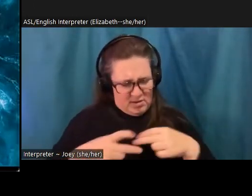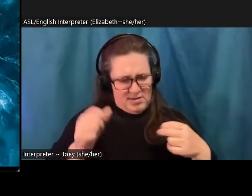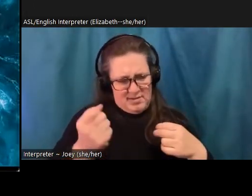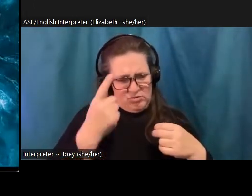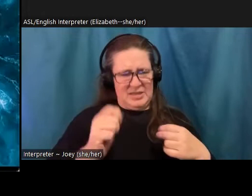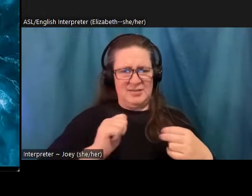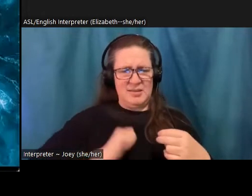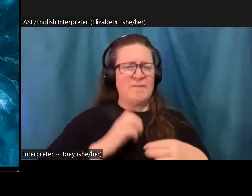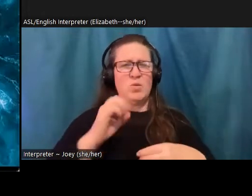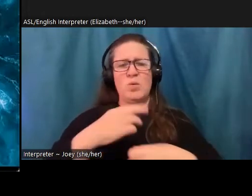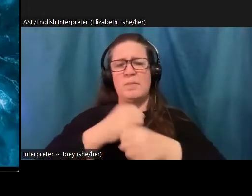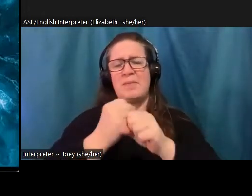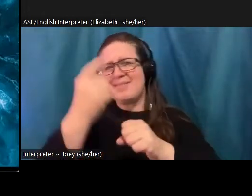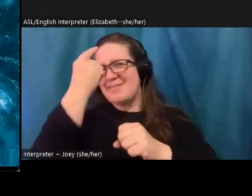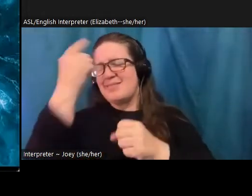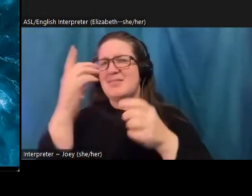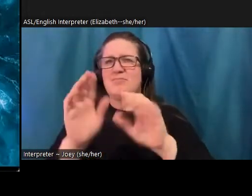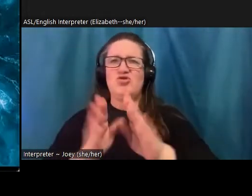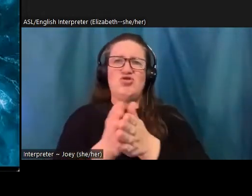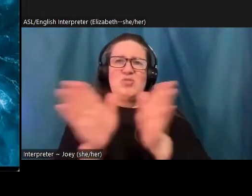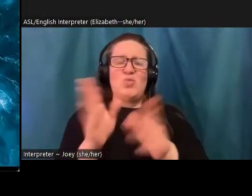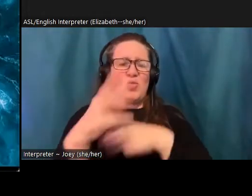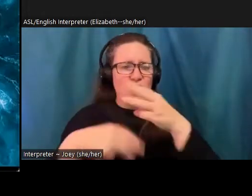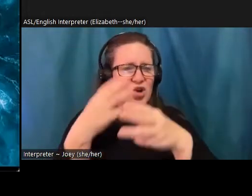world or envision the future. We do all of that through stories.